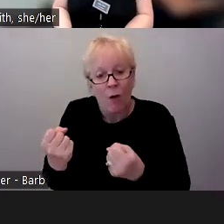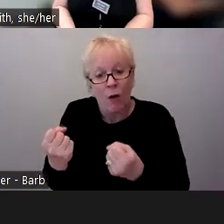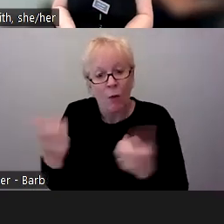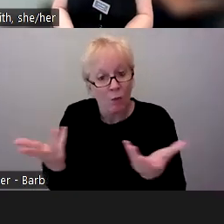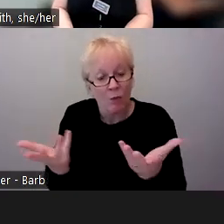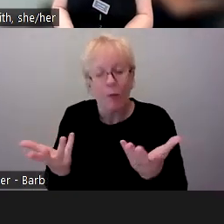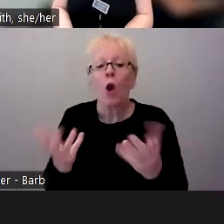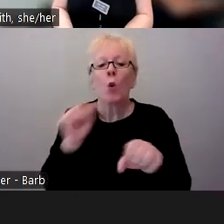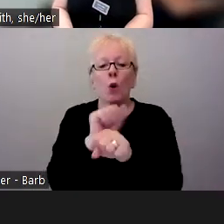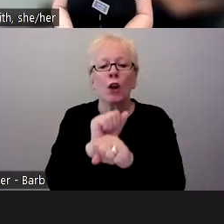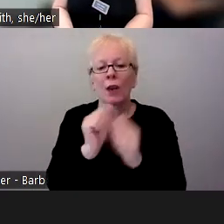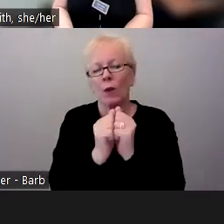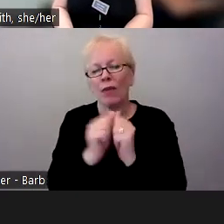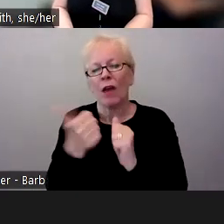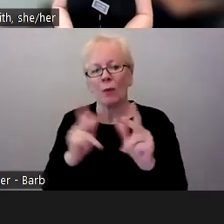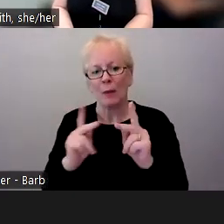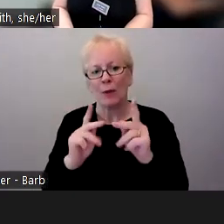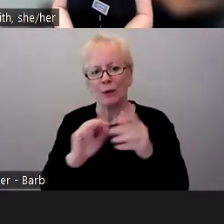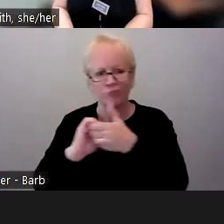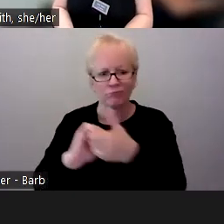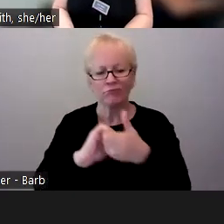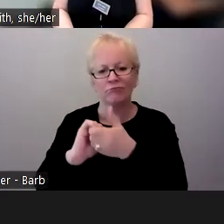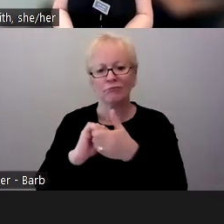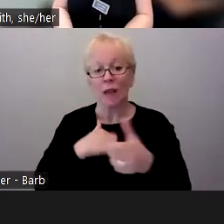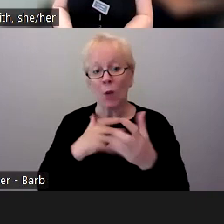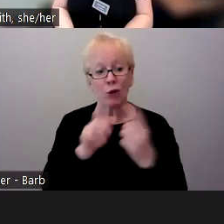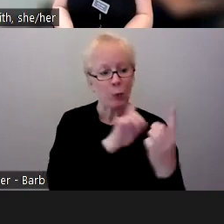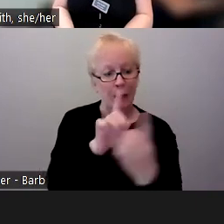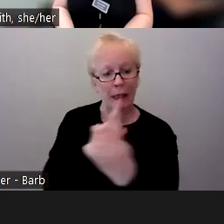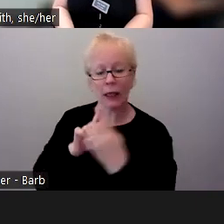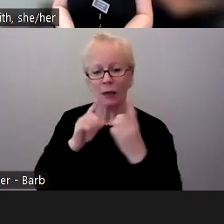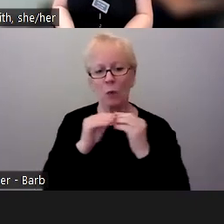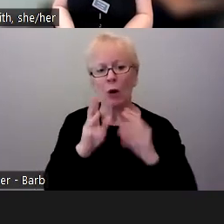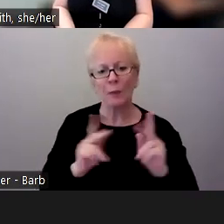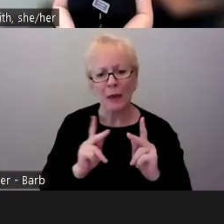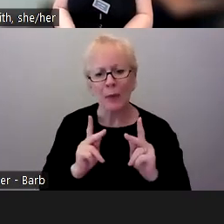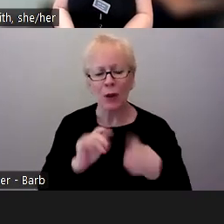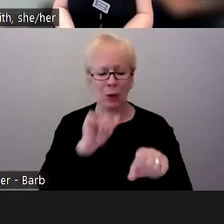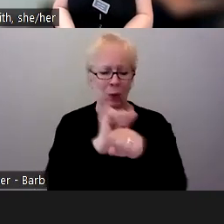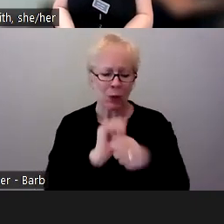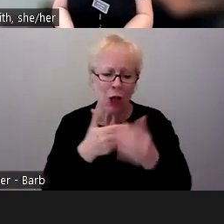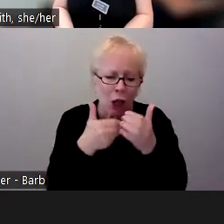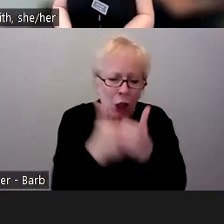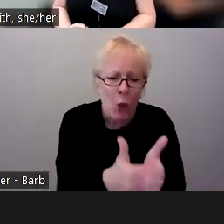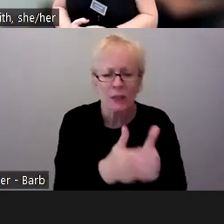And I just wanted to meet more people and get a chance to work closely with someone else in the open education world.